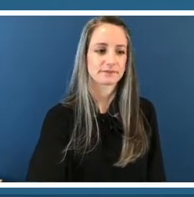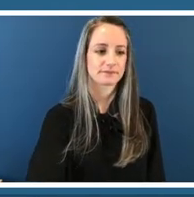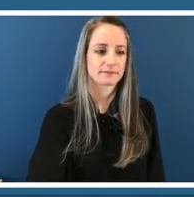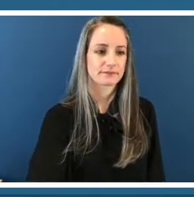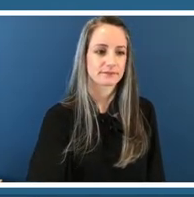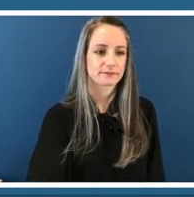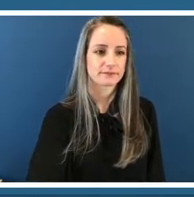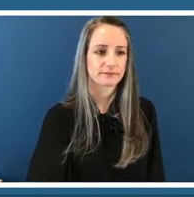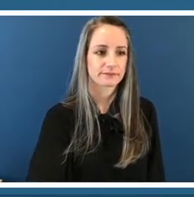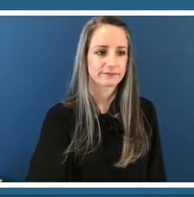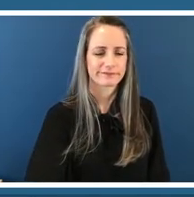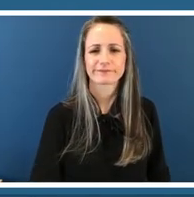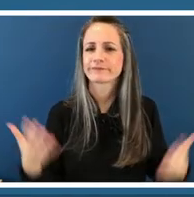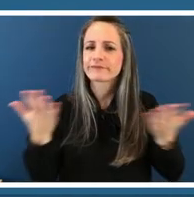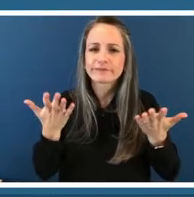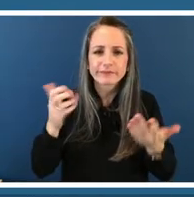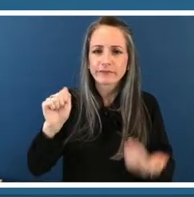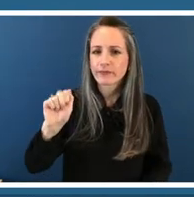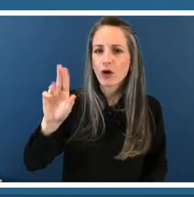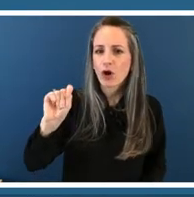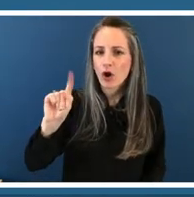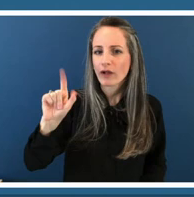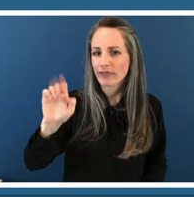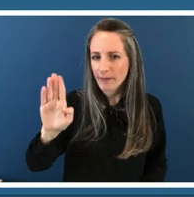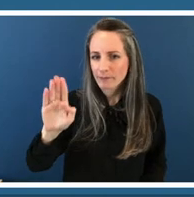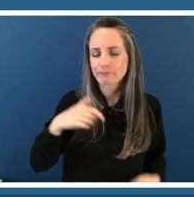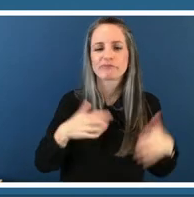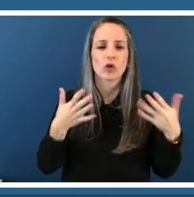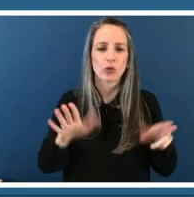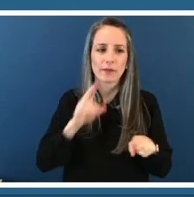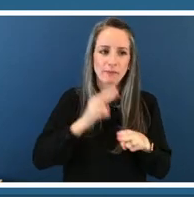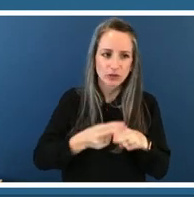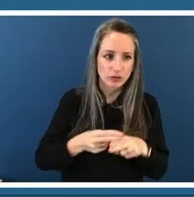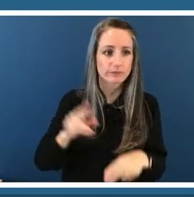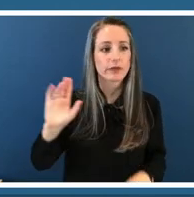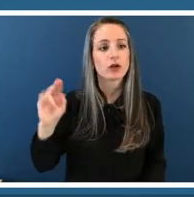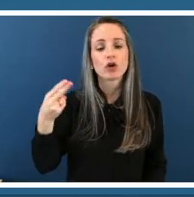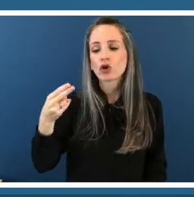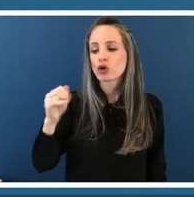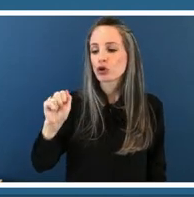as i mentioned before it's our um it's the hershorn's creative arts programming